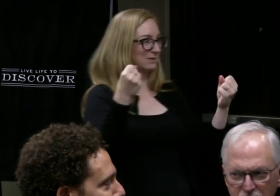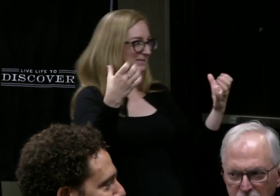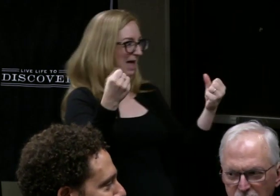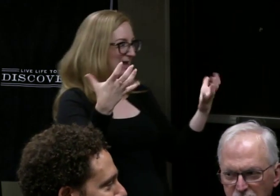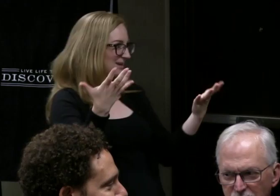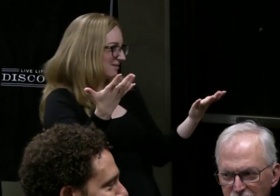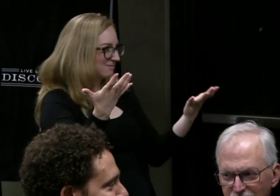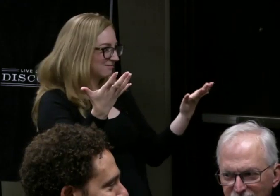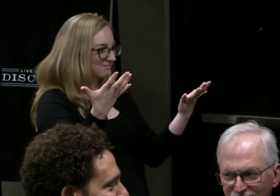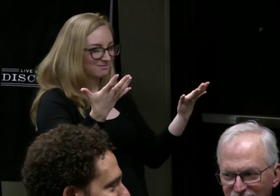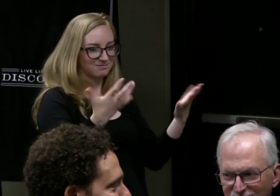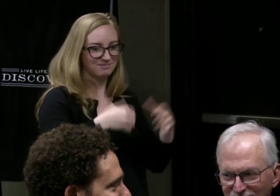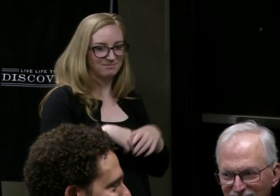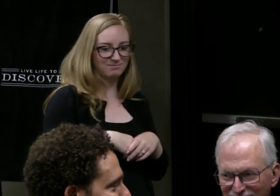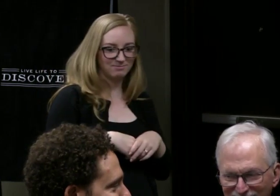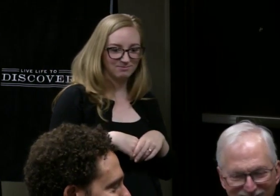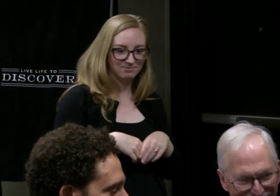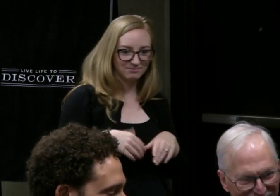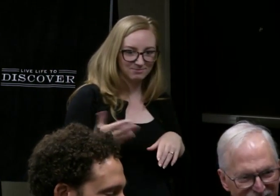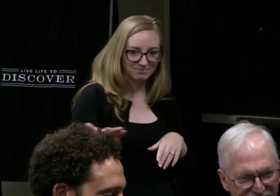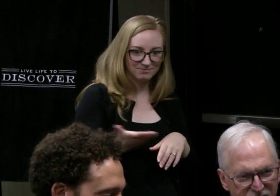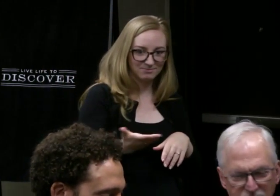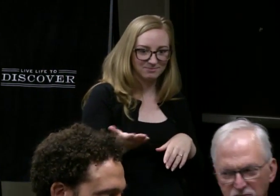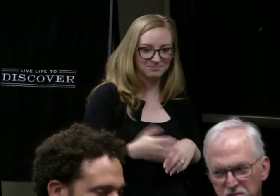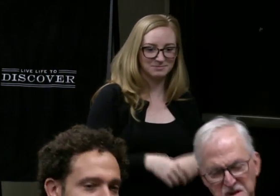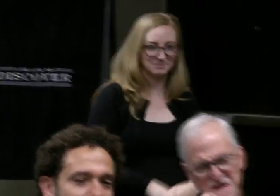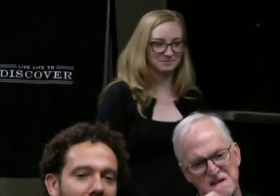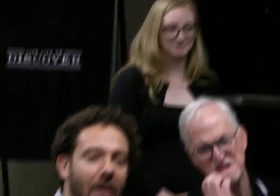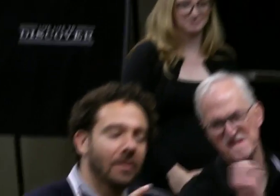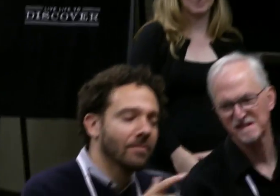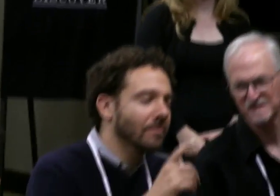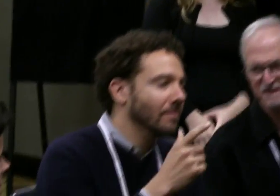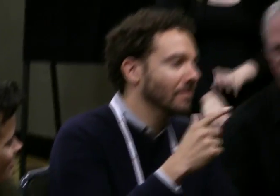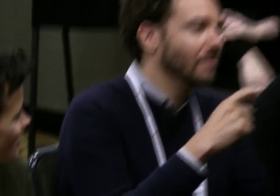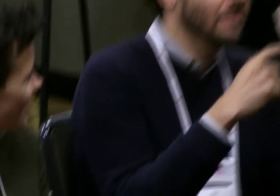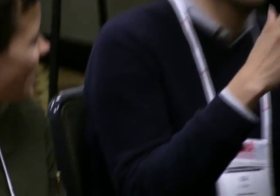(translator) Both. (translator) Well, that's another discussion.